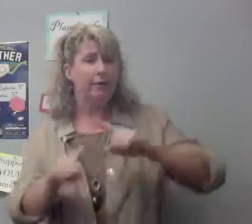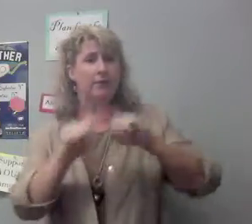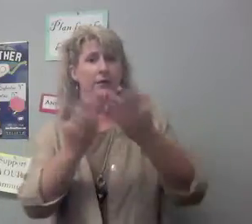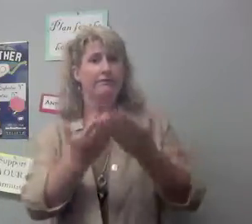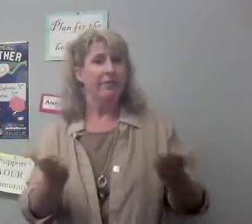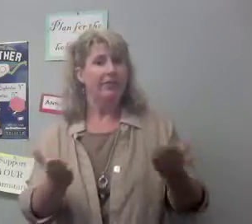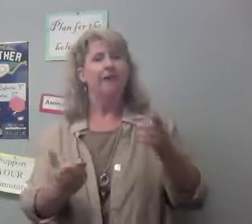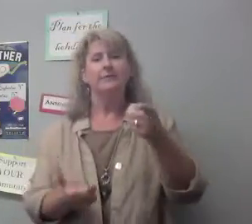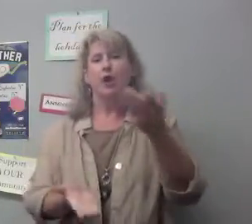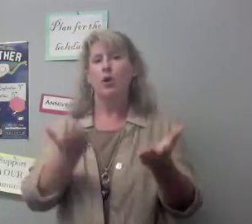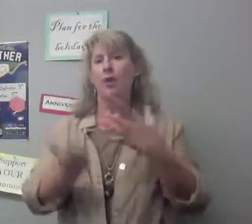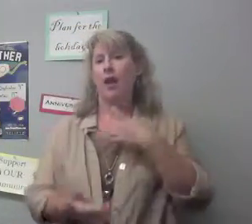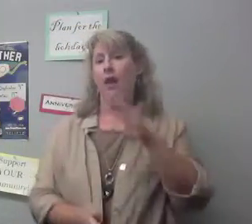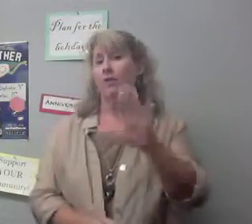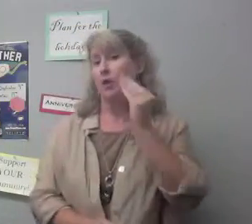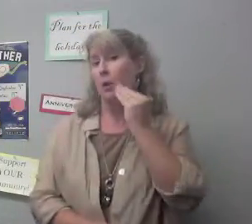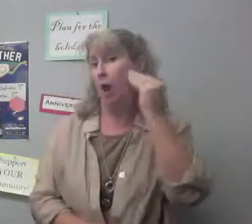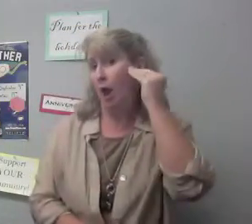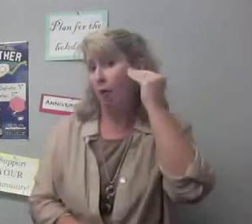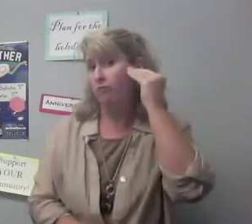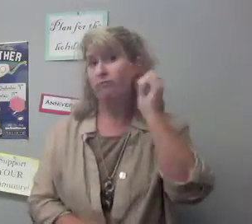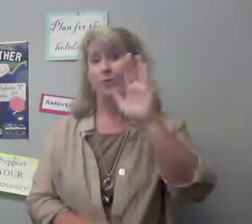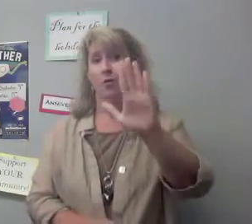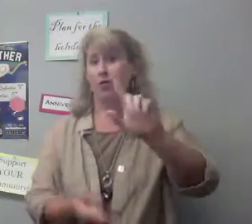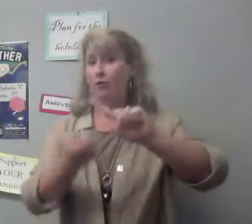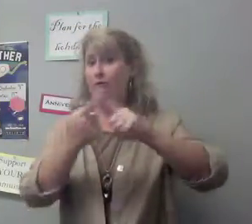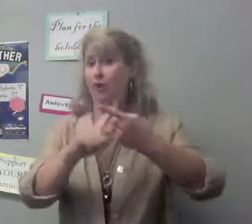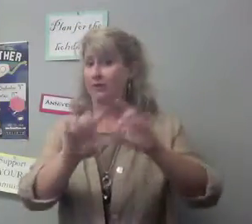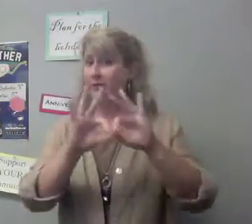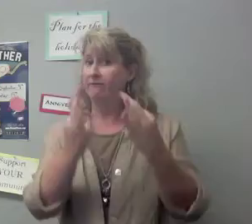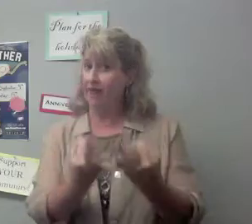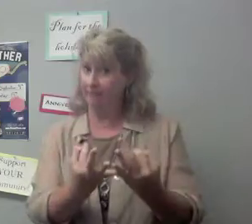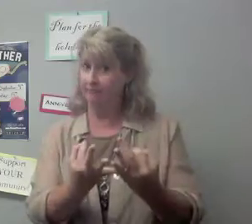Some of the things you may like for your home, friends and families.